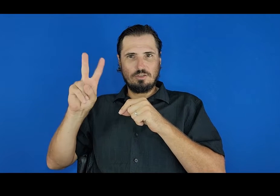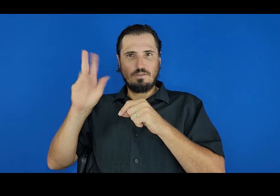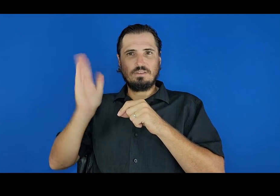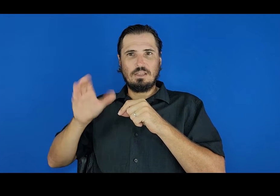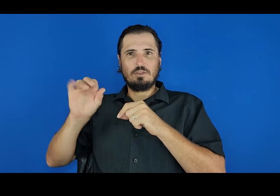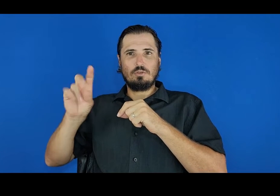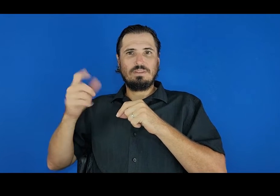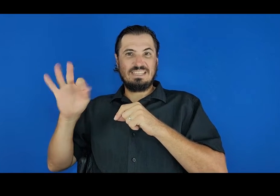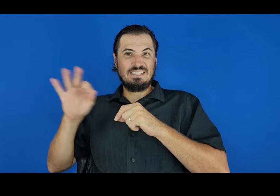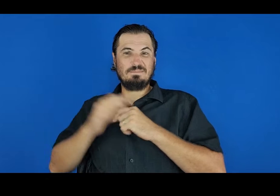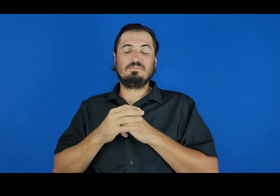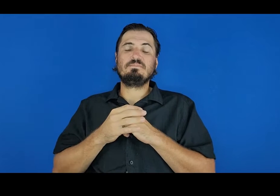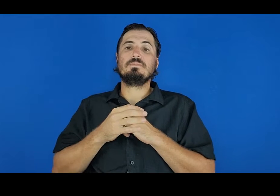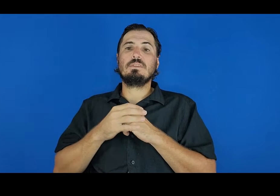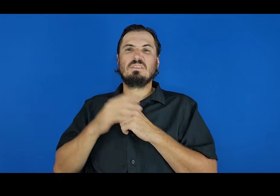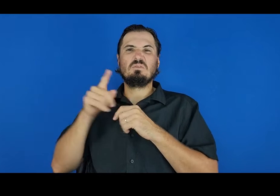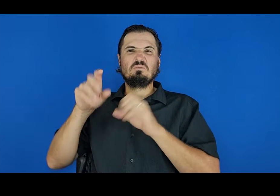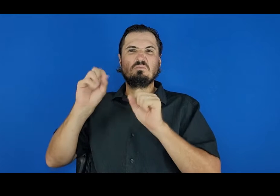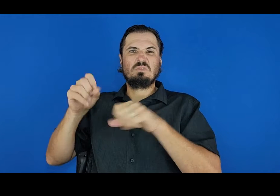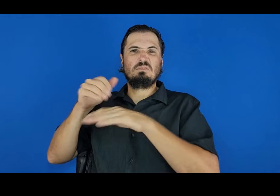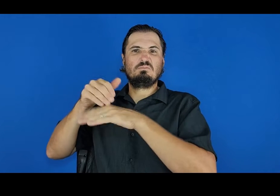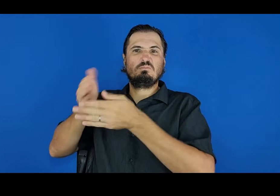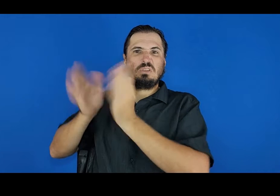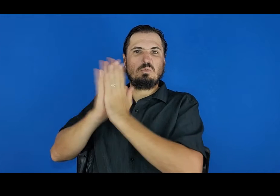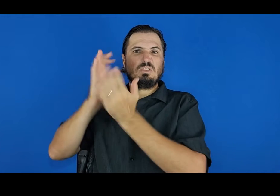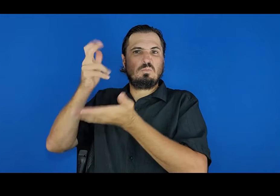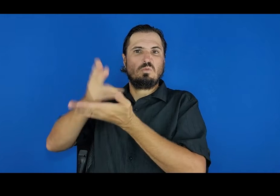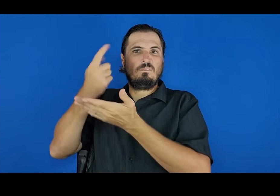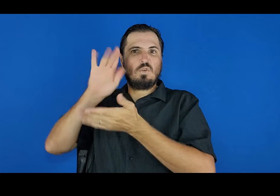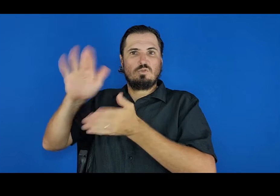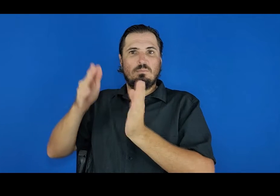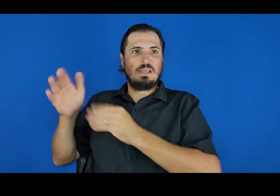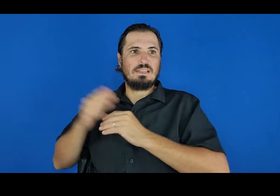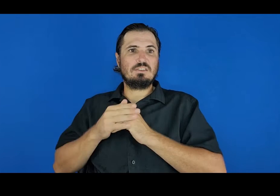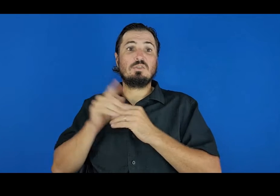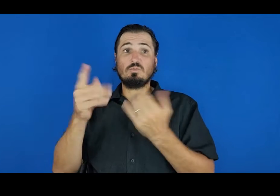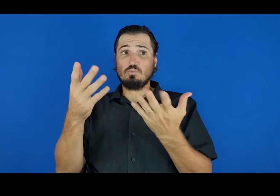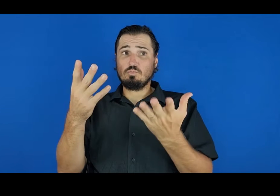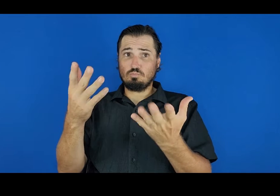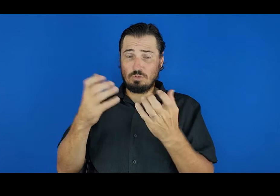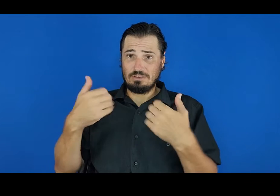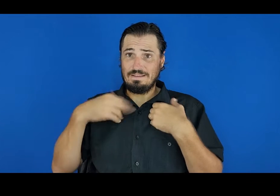mobile van to offer free vaccines at your event. For more information, visit Kauai.gov/vaccine.